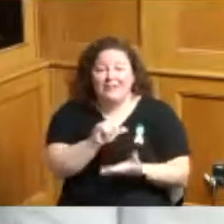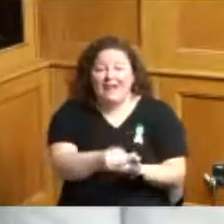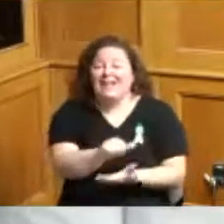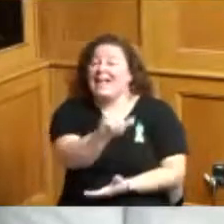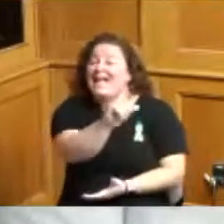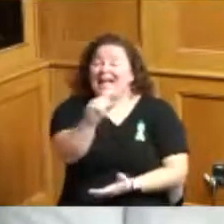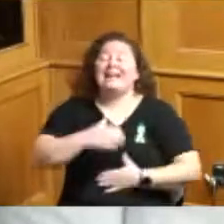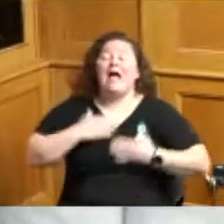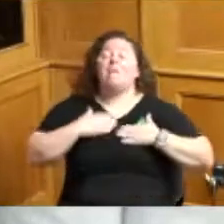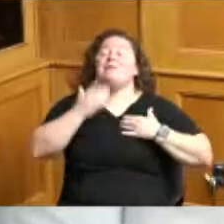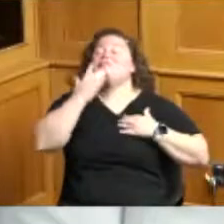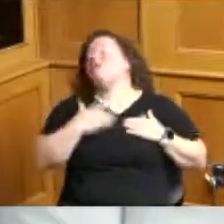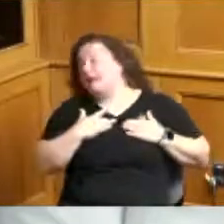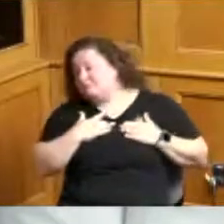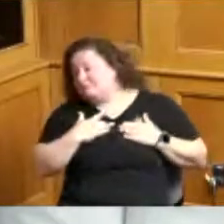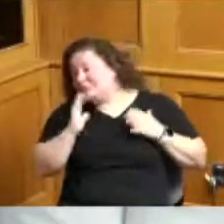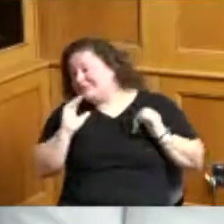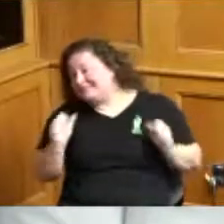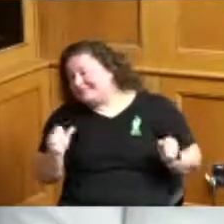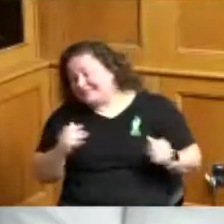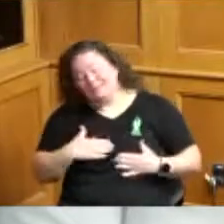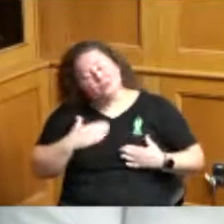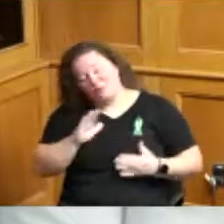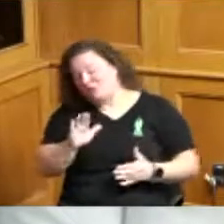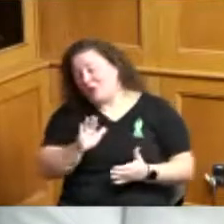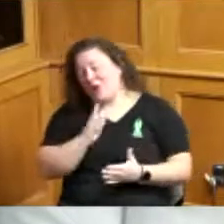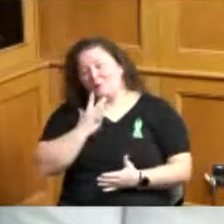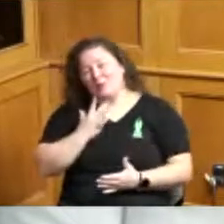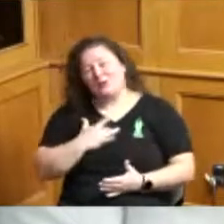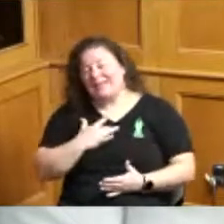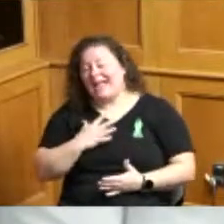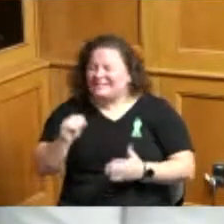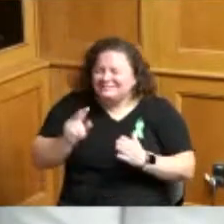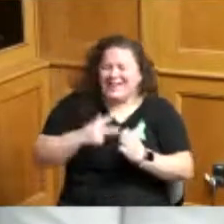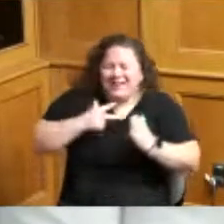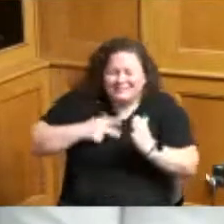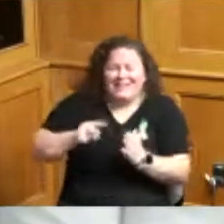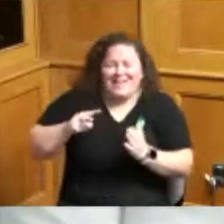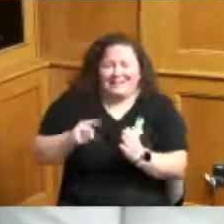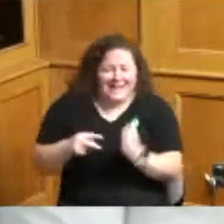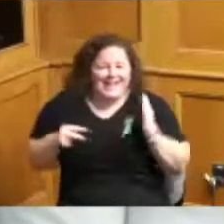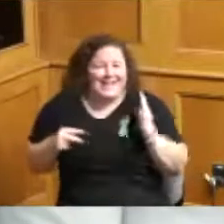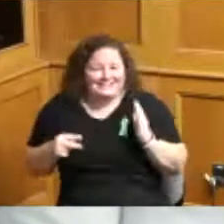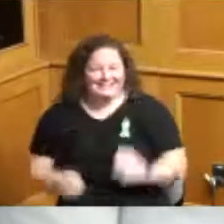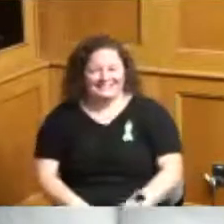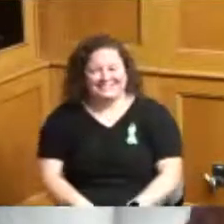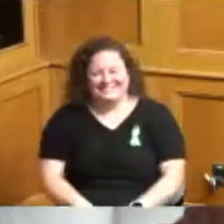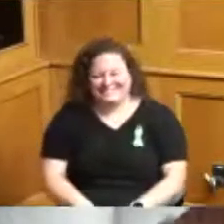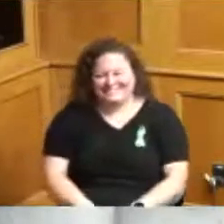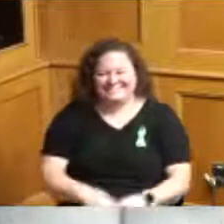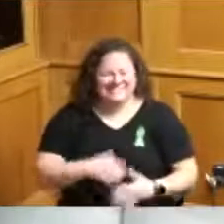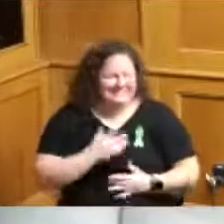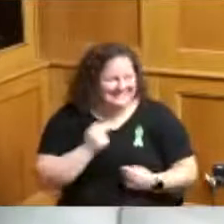Madam President enjoy your birthday and dance dance dance and you just had a birthday what a